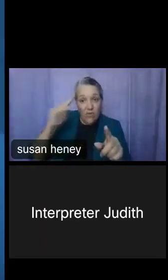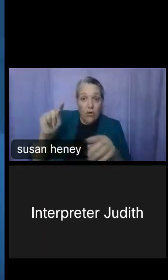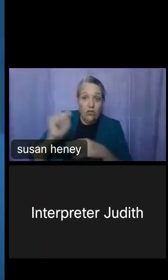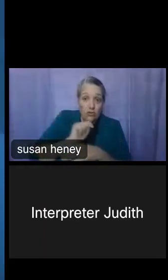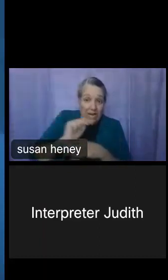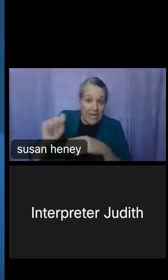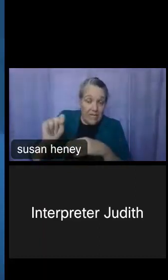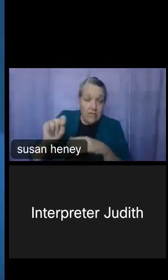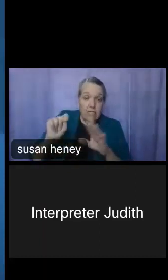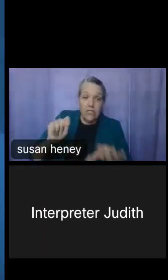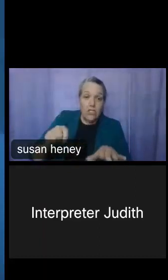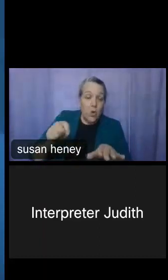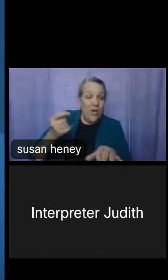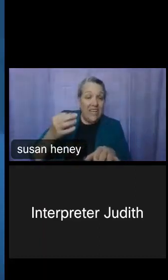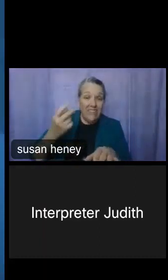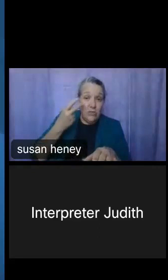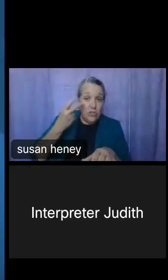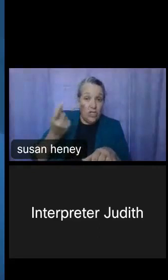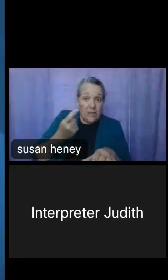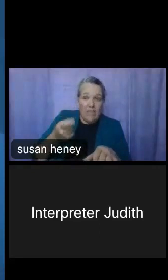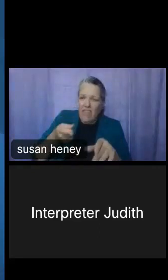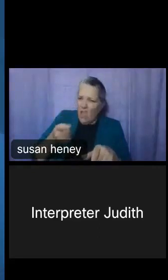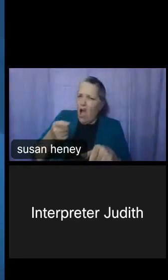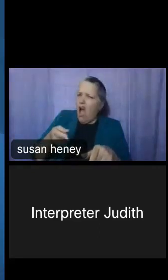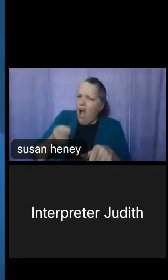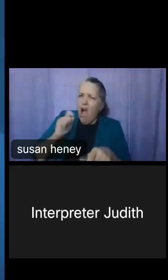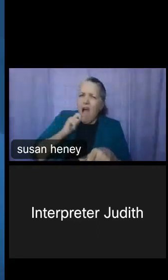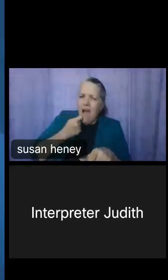something here today and you said this would be so great to do specifically for what I'm